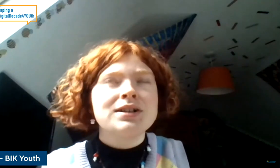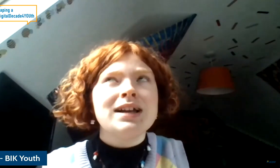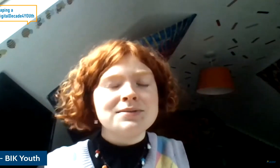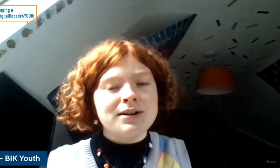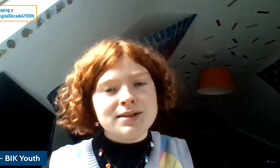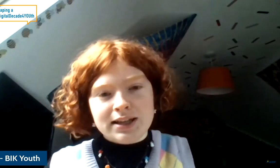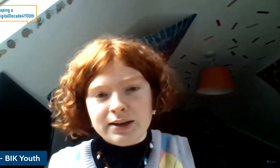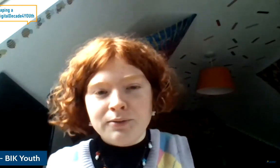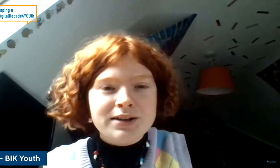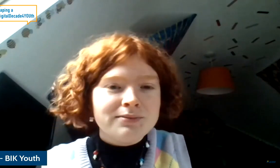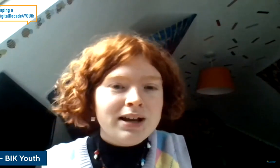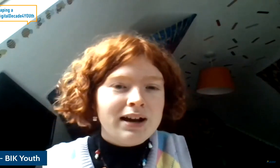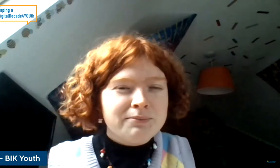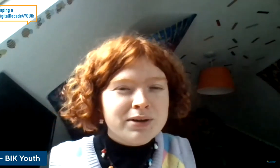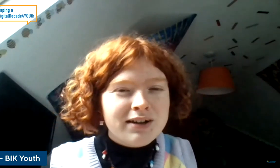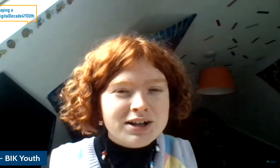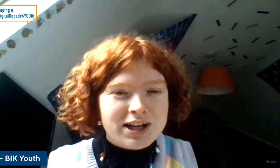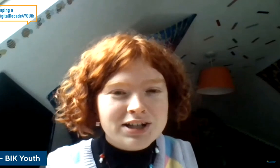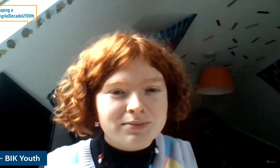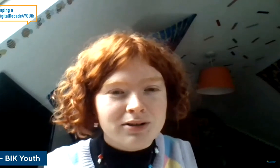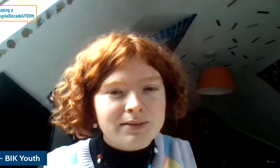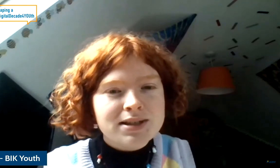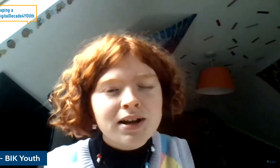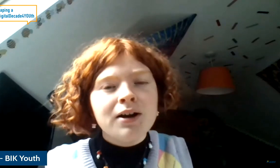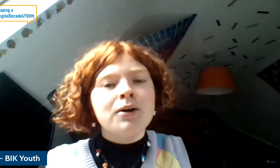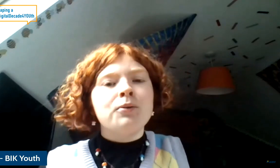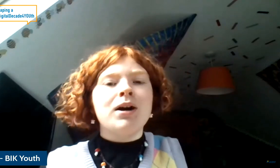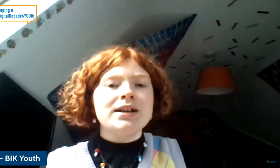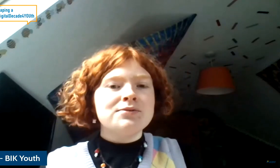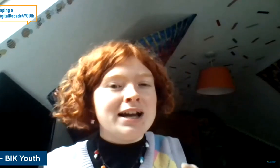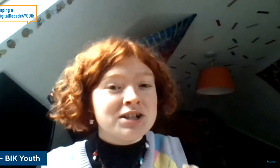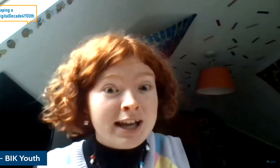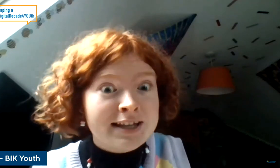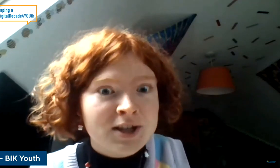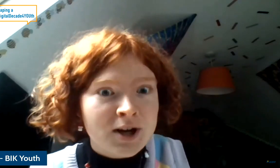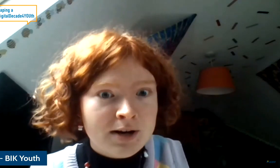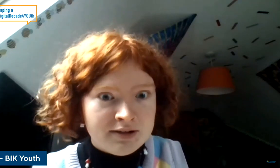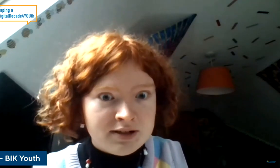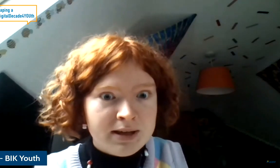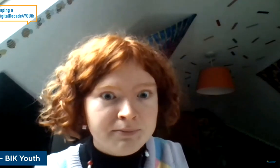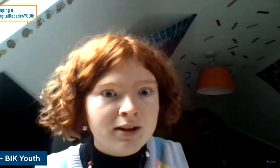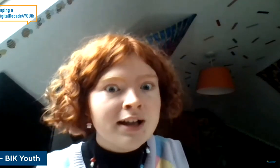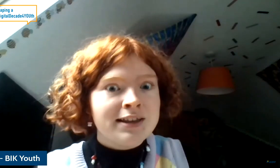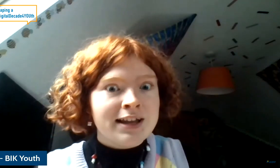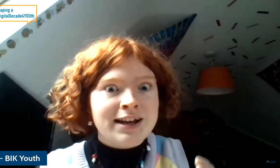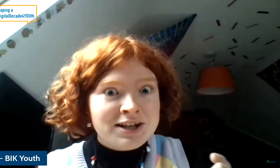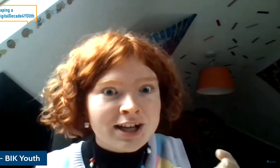that is why I was thinking why don't we we have a peer education programs